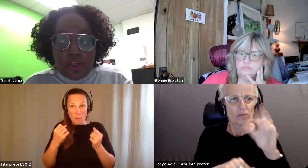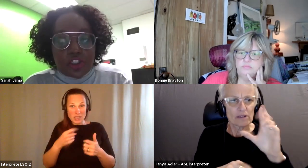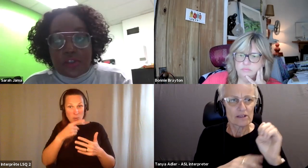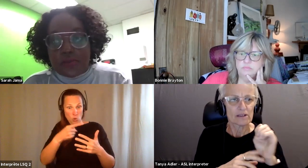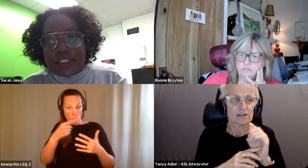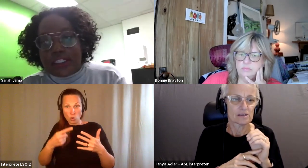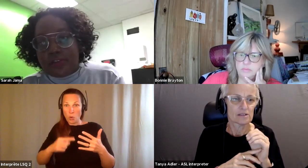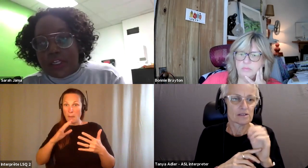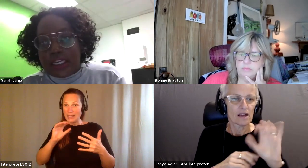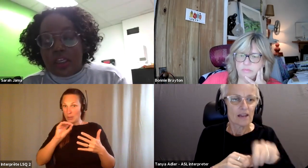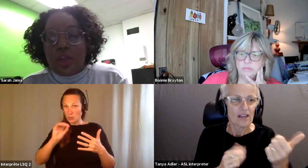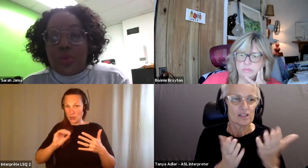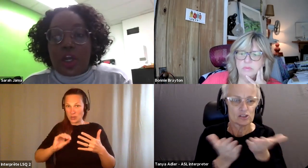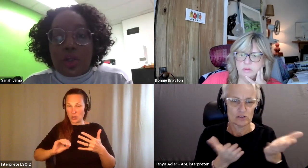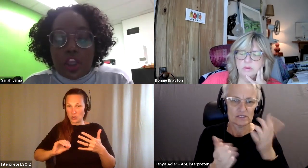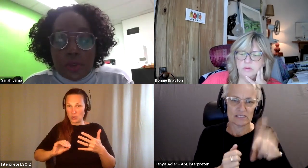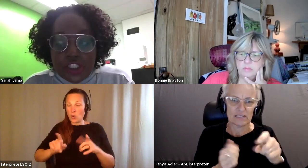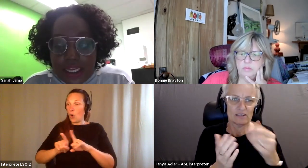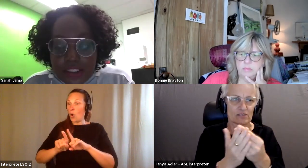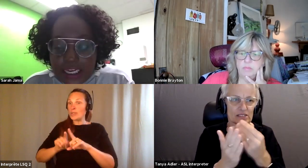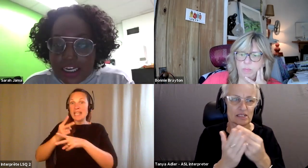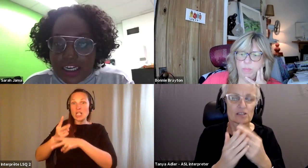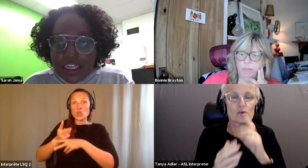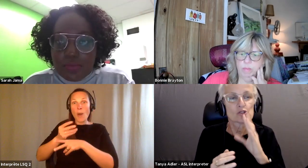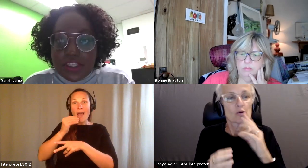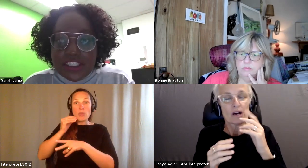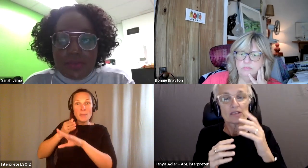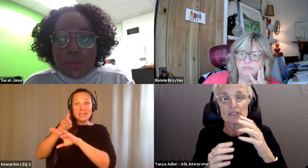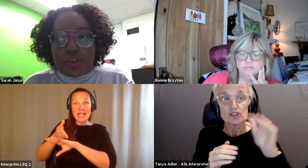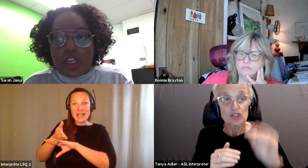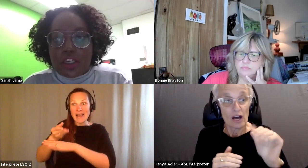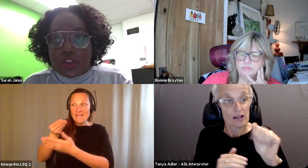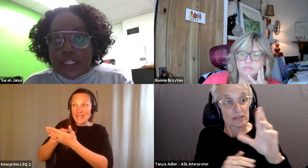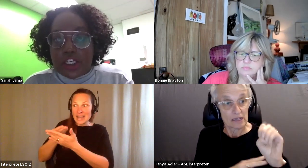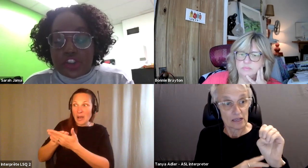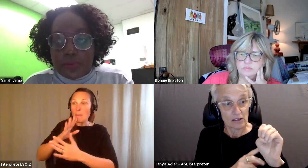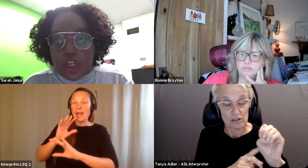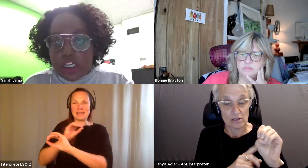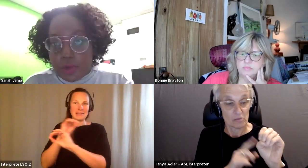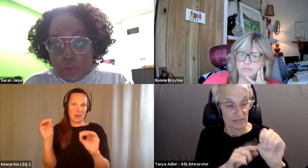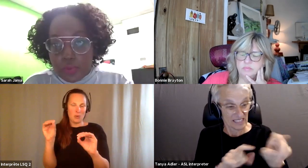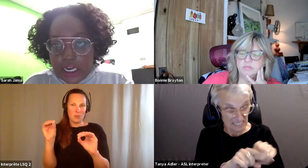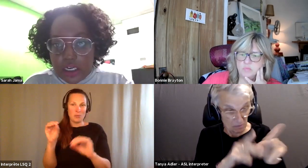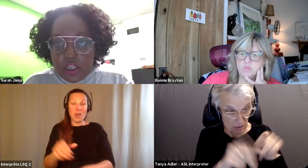Sarah Jama: Other services that need funding, we talk a lot about childcare, but the same people talking about childcare should be talking about home care.